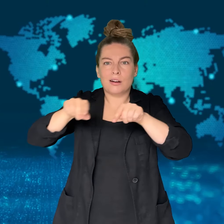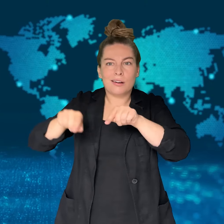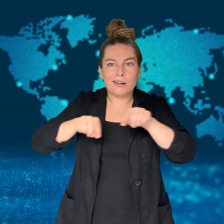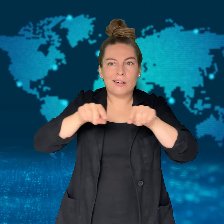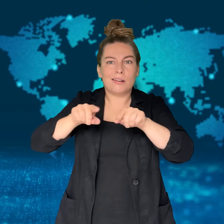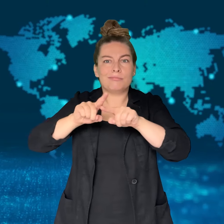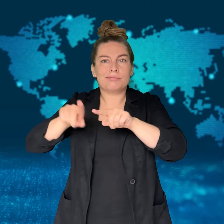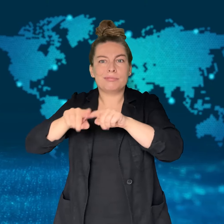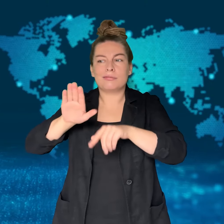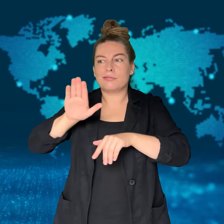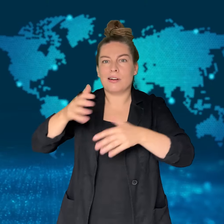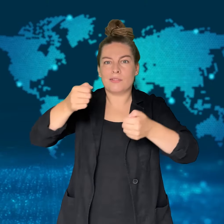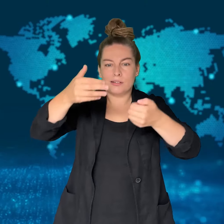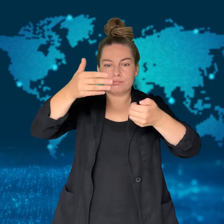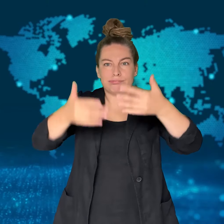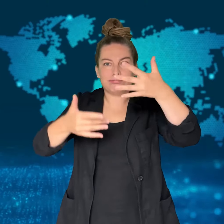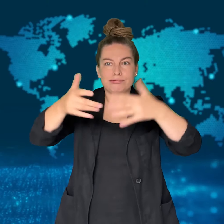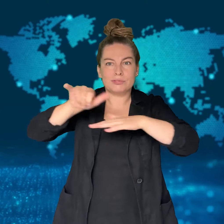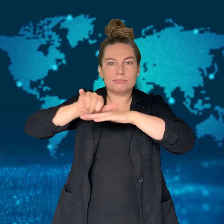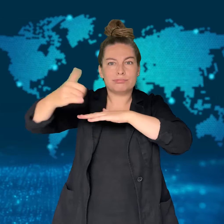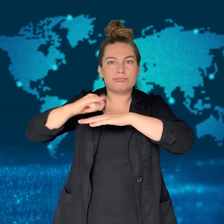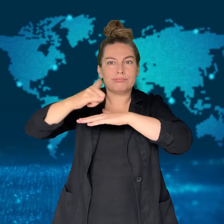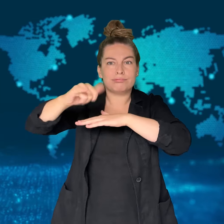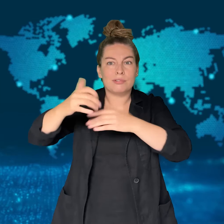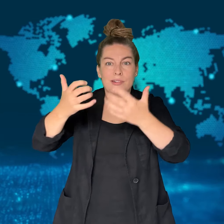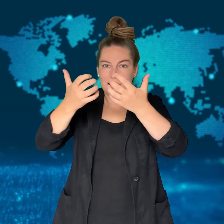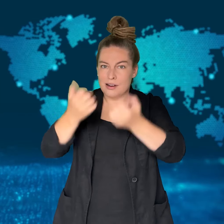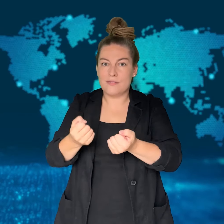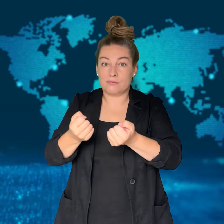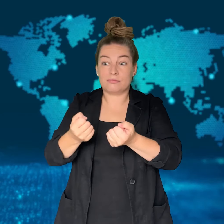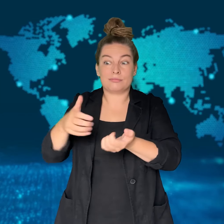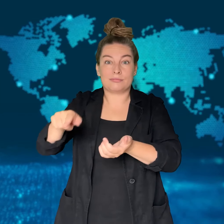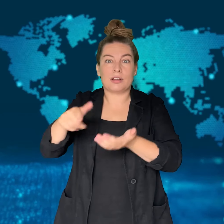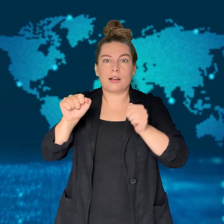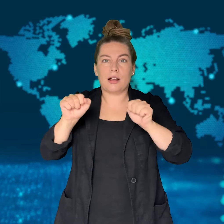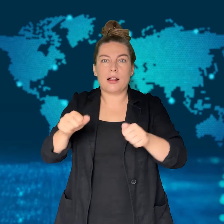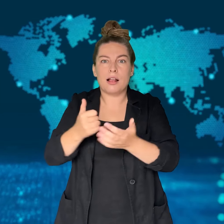It includes voice recordings and flight data that will assist